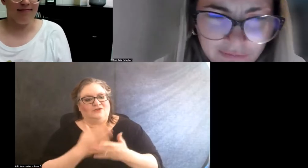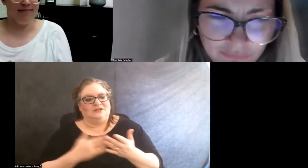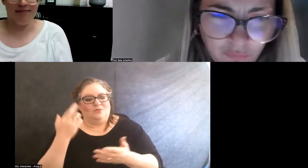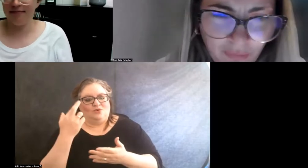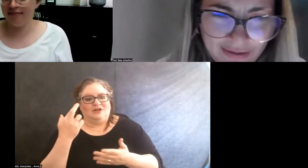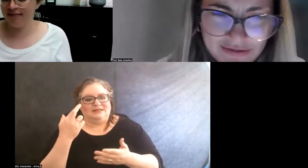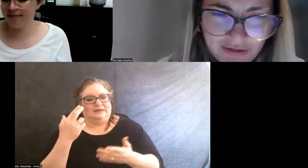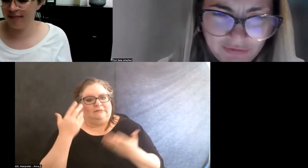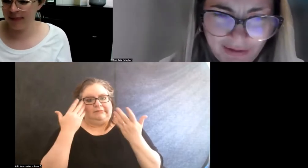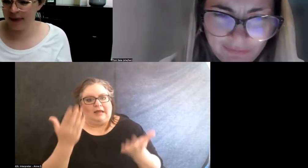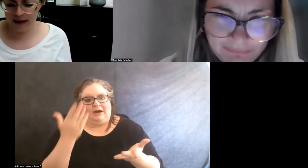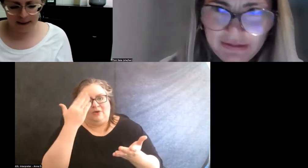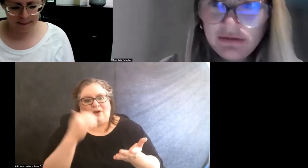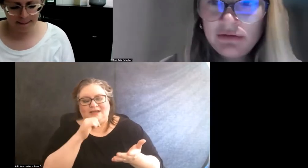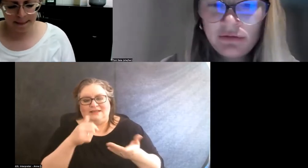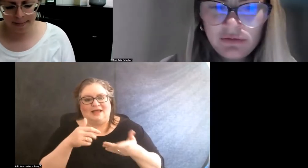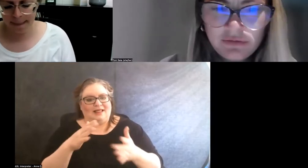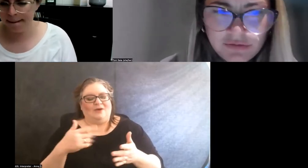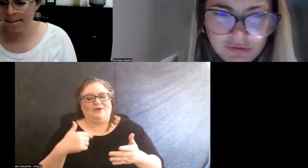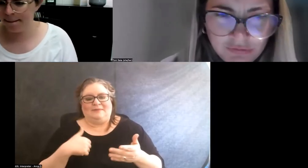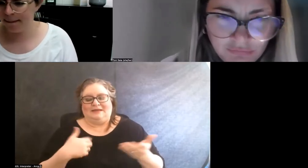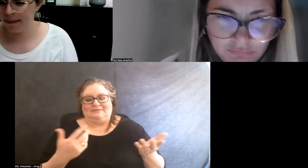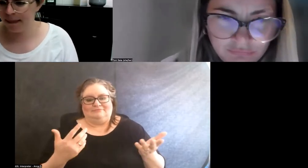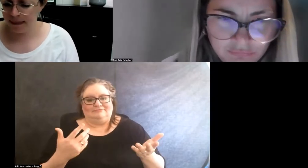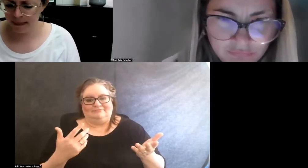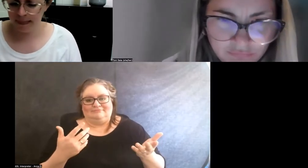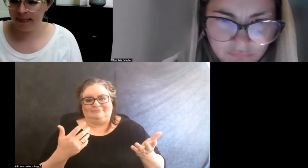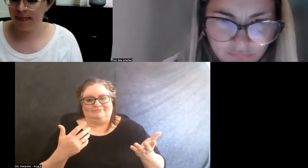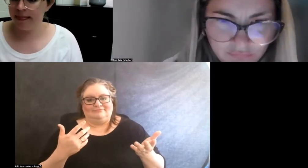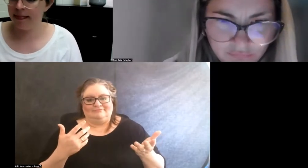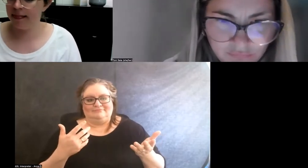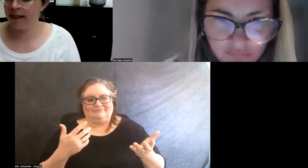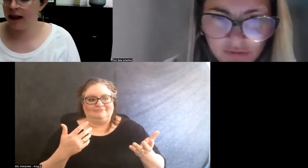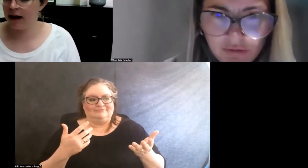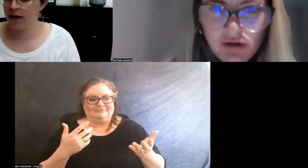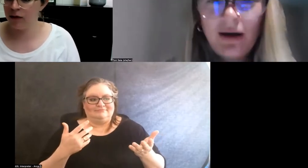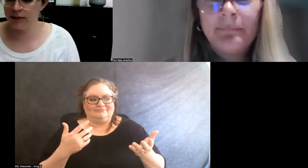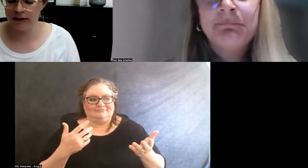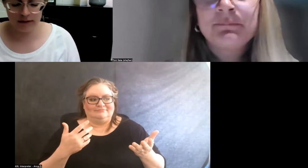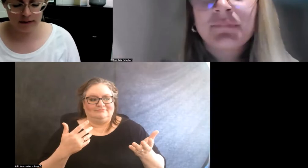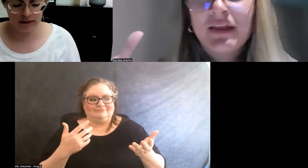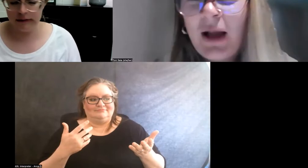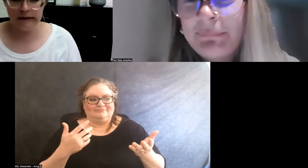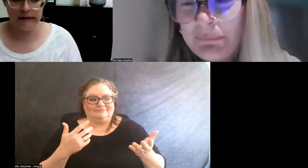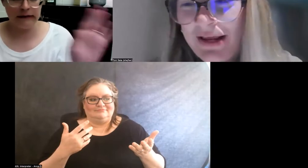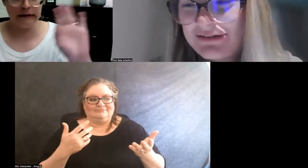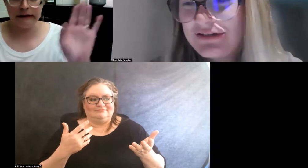I don't know why it's not allowing me to copy and paste.